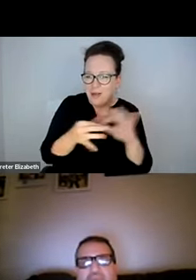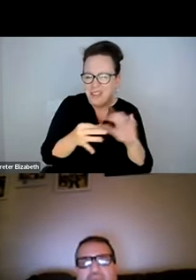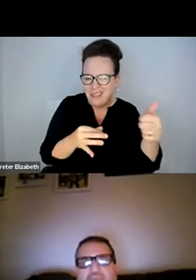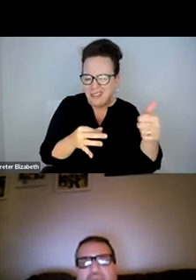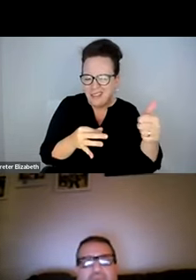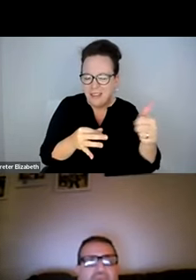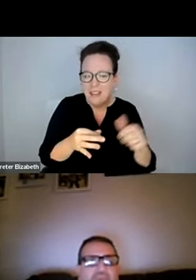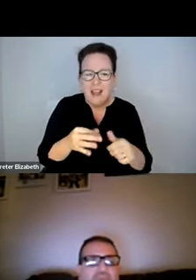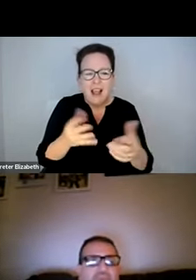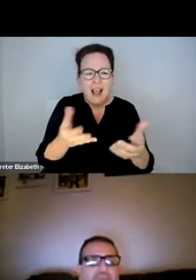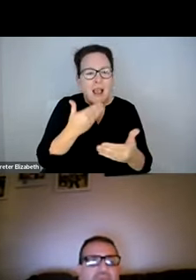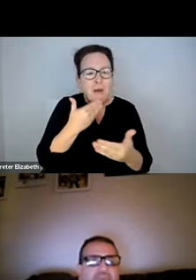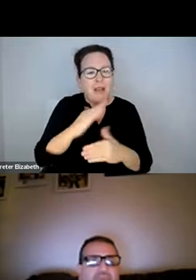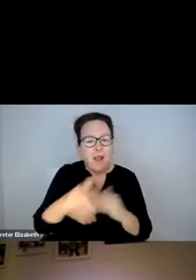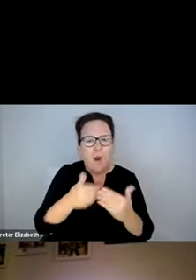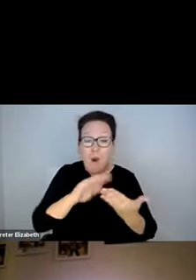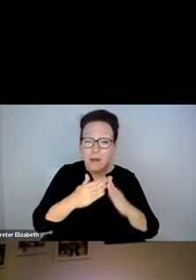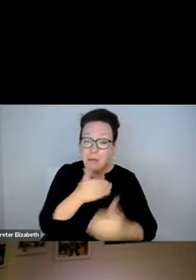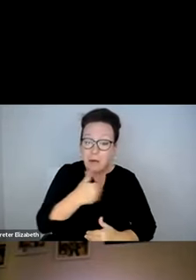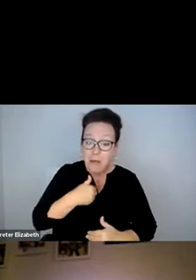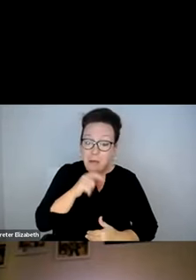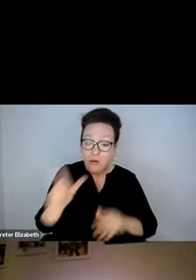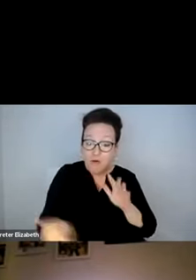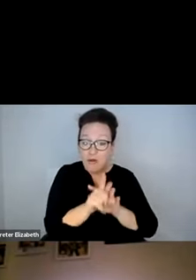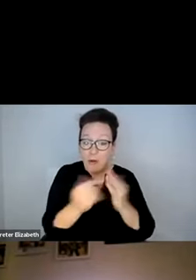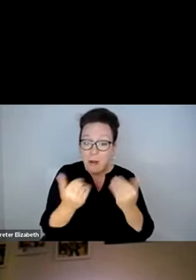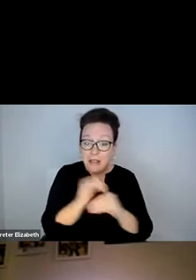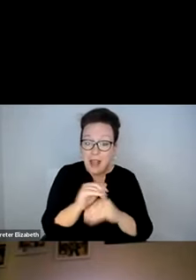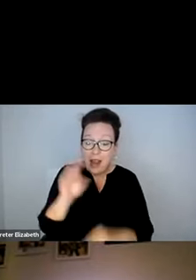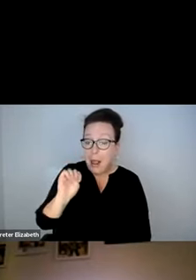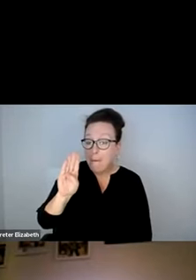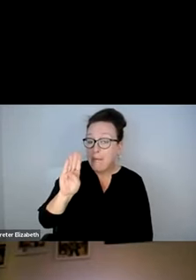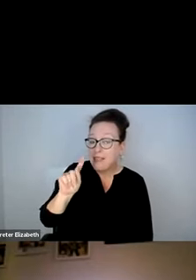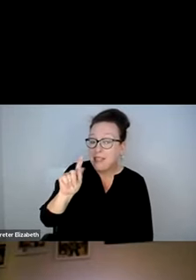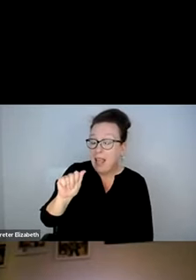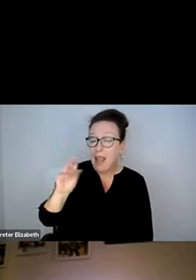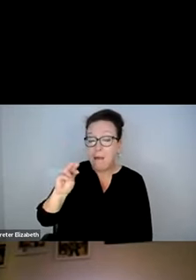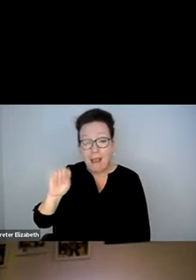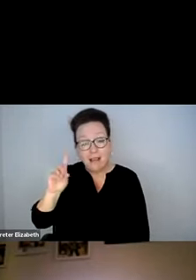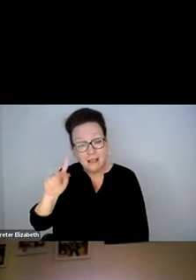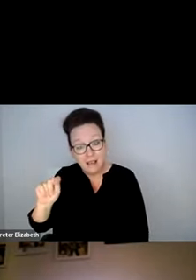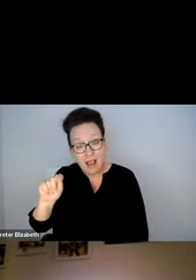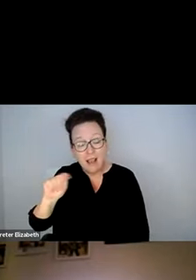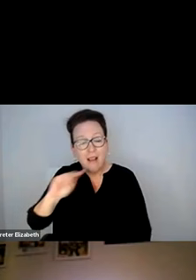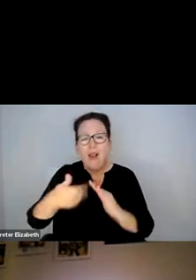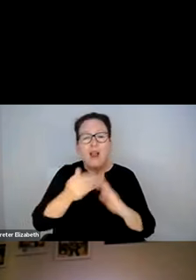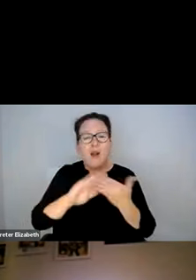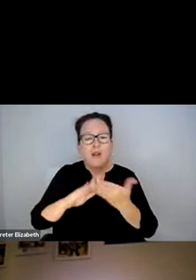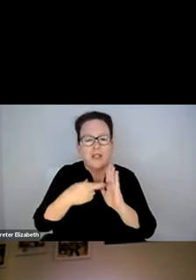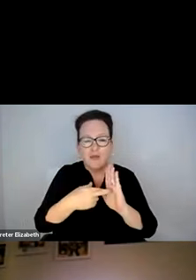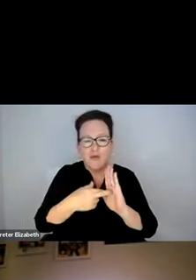FINAL NOTES. I WANT TO THANK ALL OF THE COMMUNITY MEMBERS WHO SHOWED UP TONIGHT.